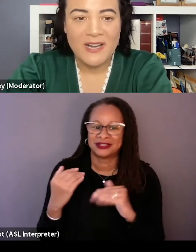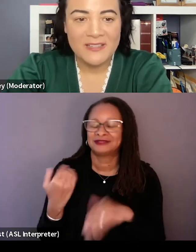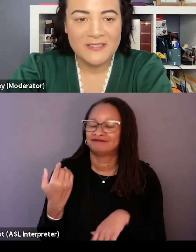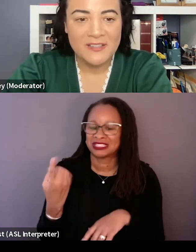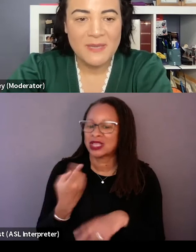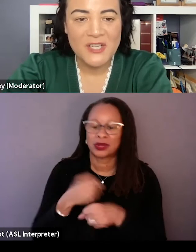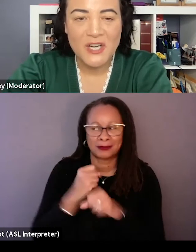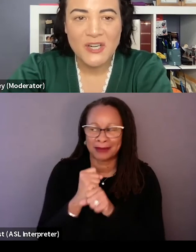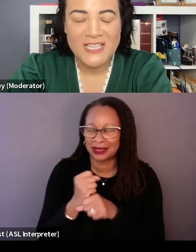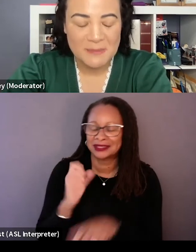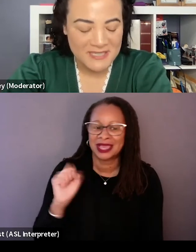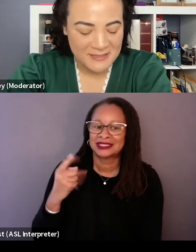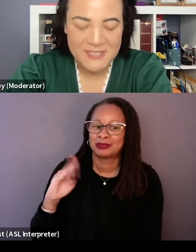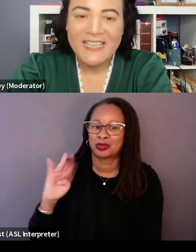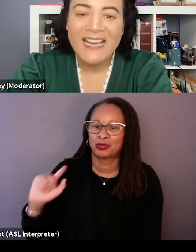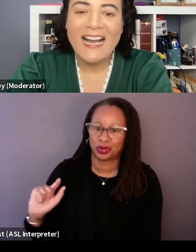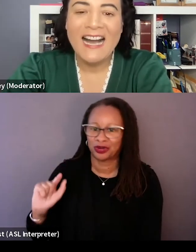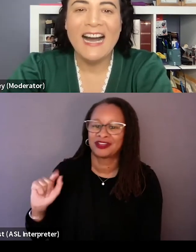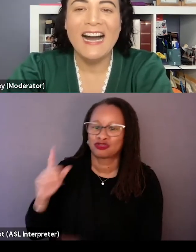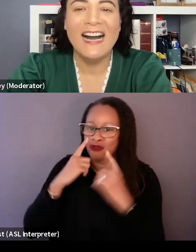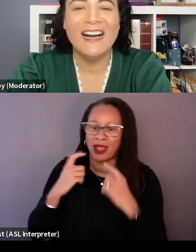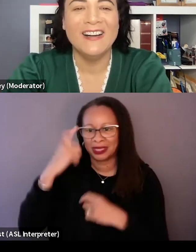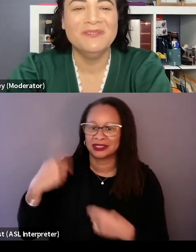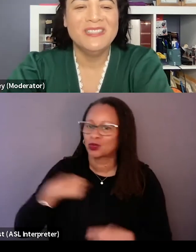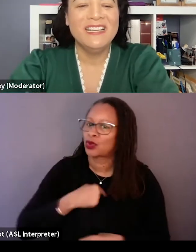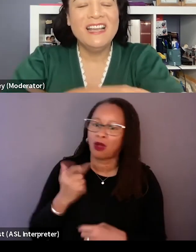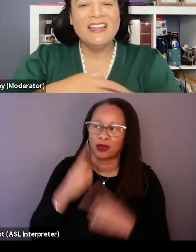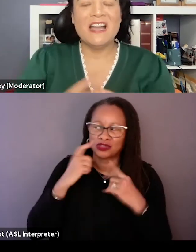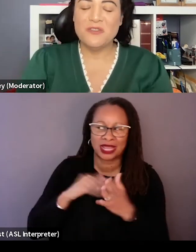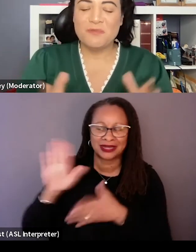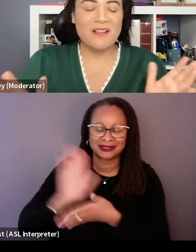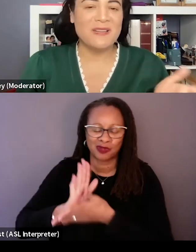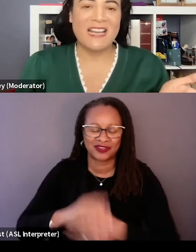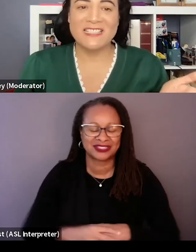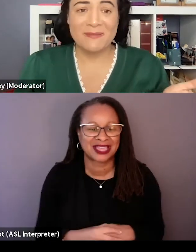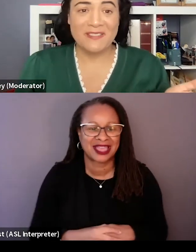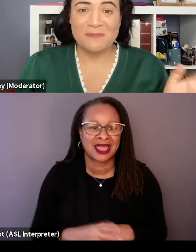in a while 'cause he's made his all cry so many times. Now you've probably been asked a lot about this,